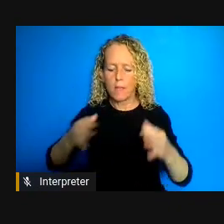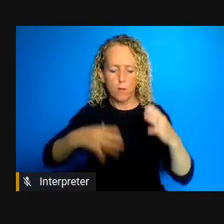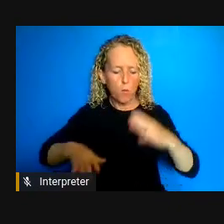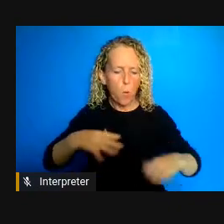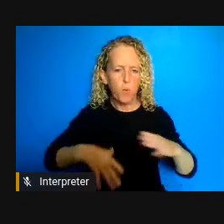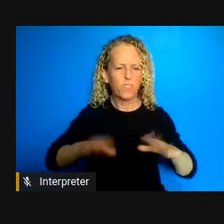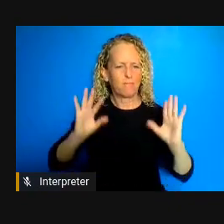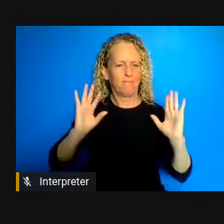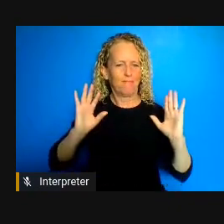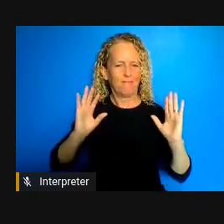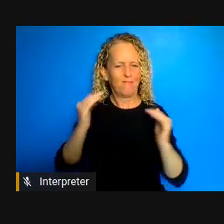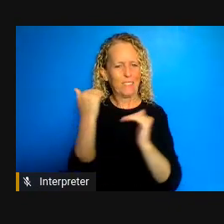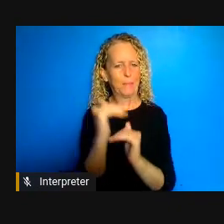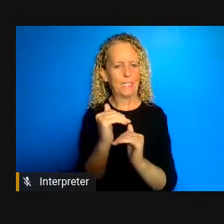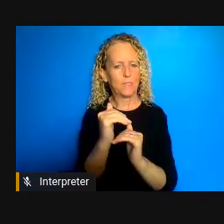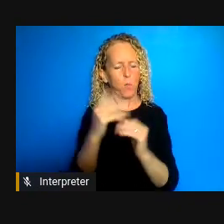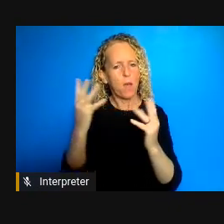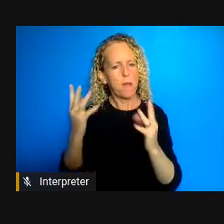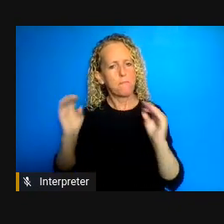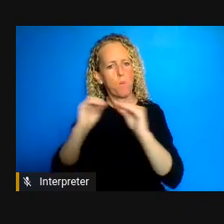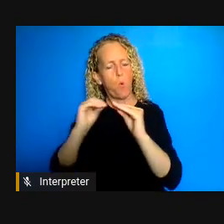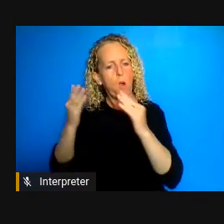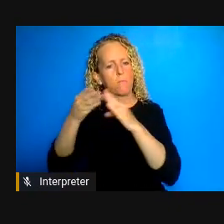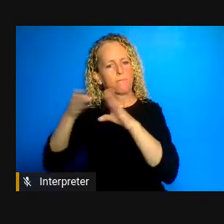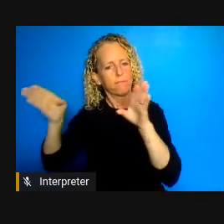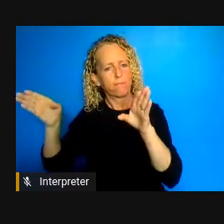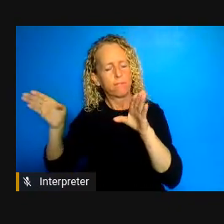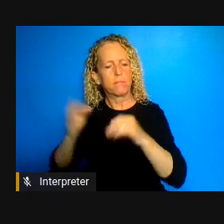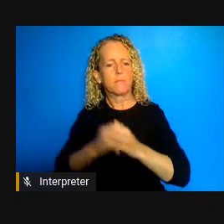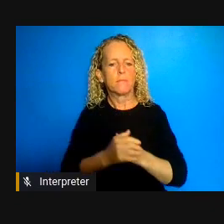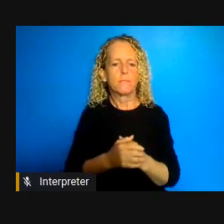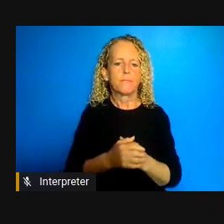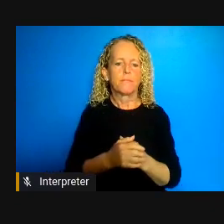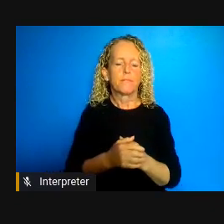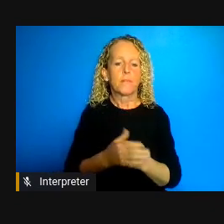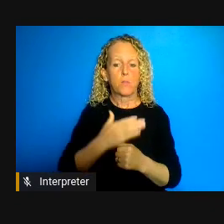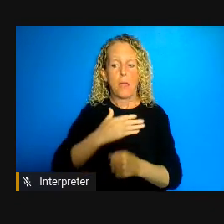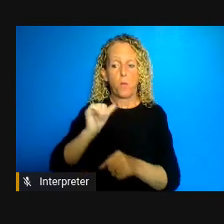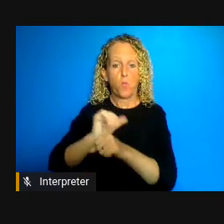been moving more generally to how law can be harnessed to incentivize a shift